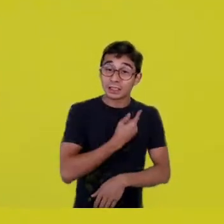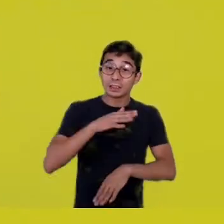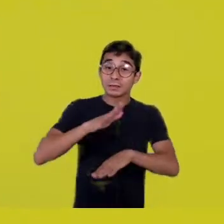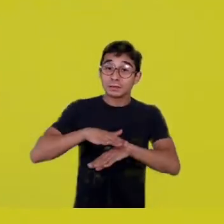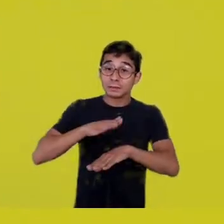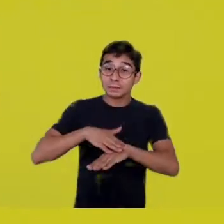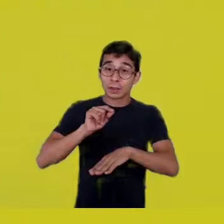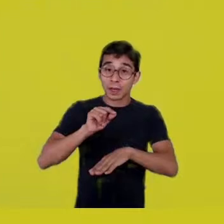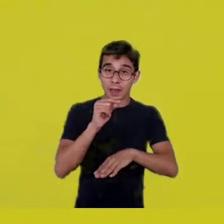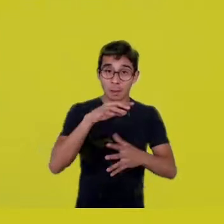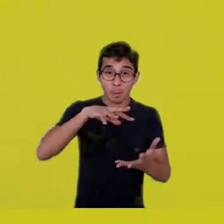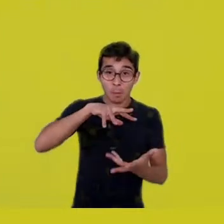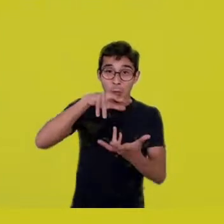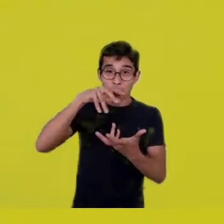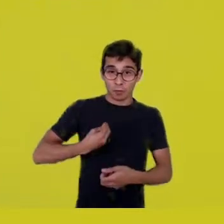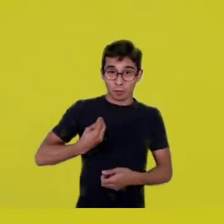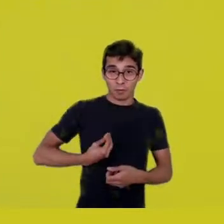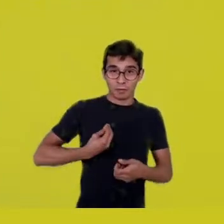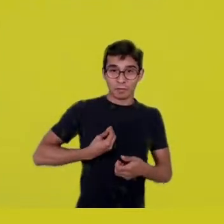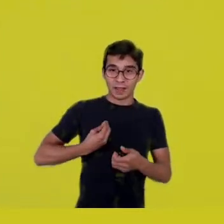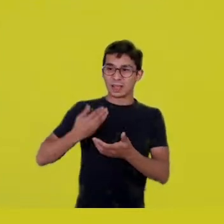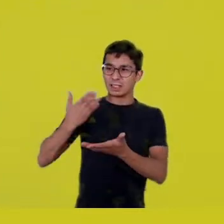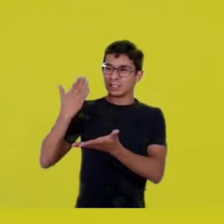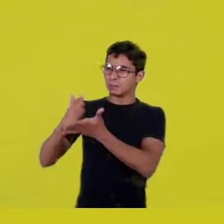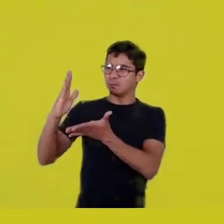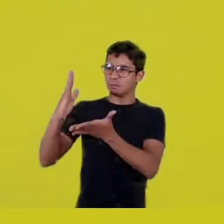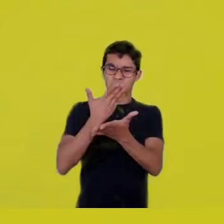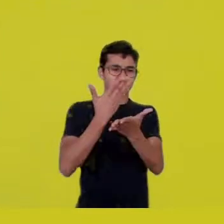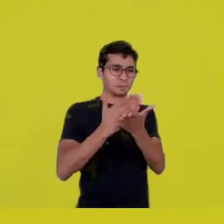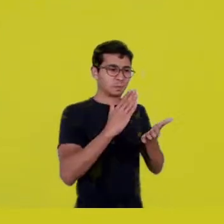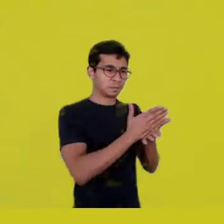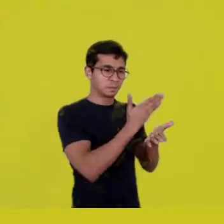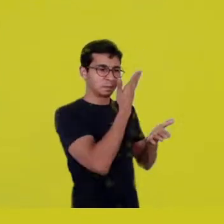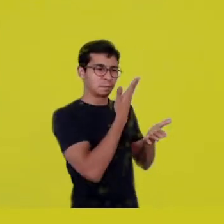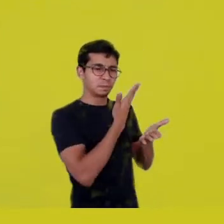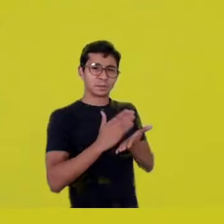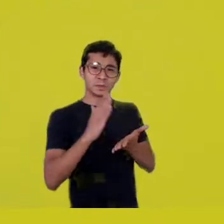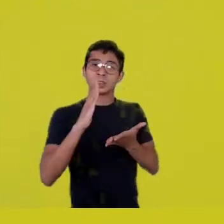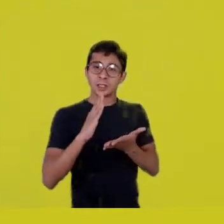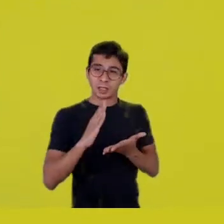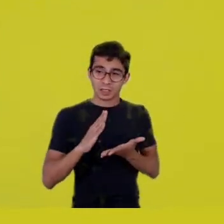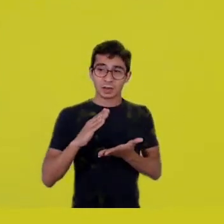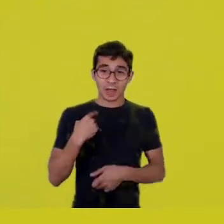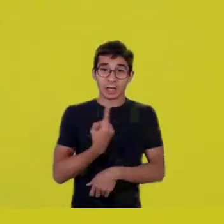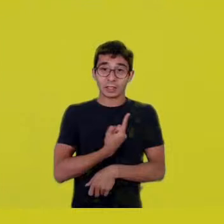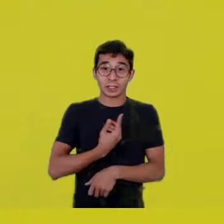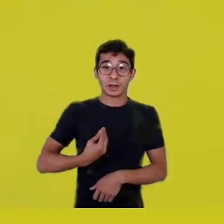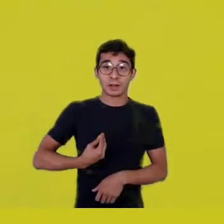and turning the experience of life into some kind of game,